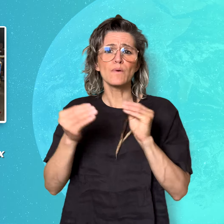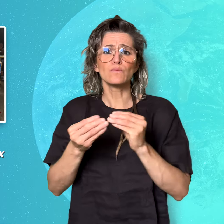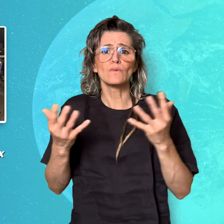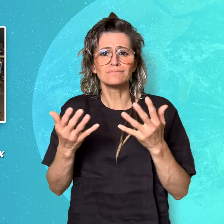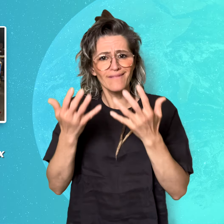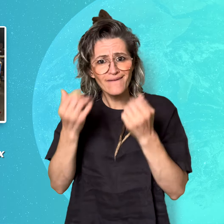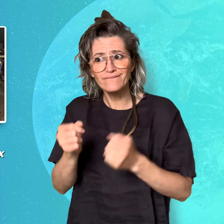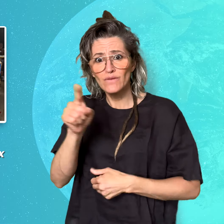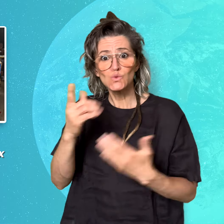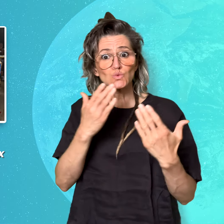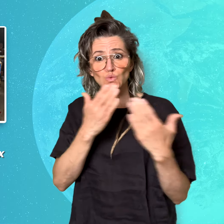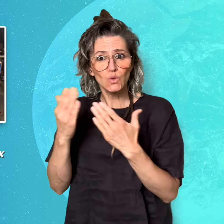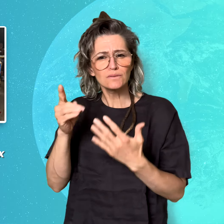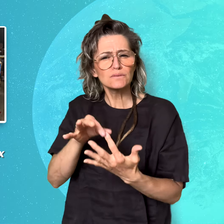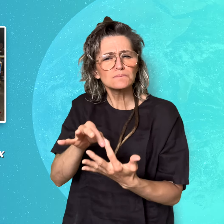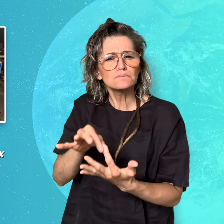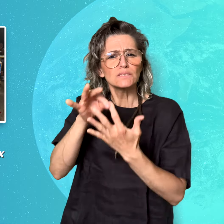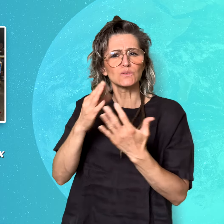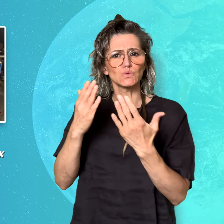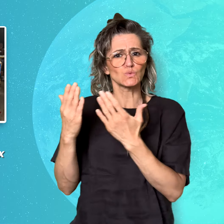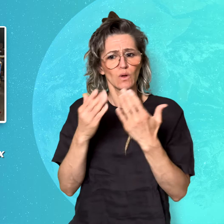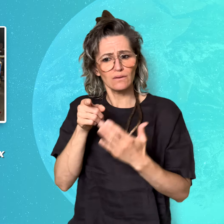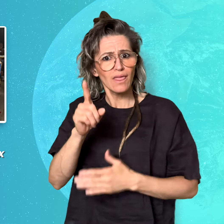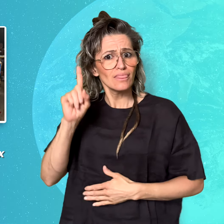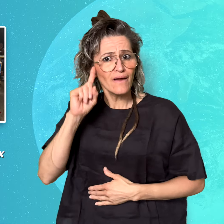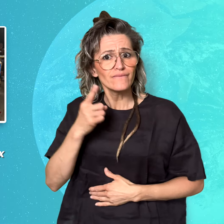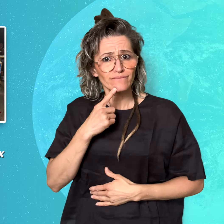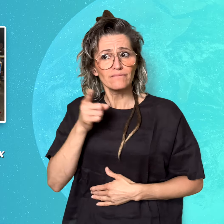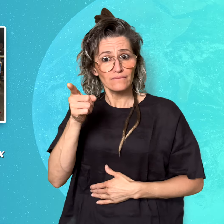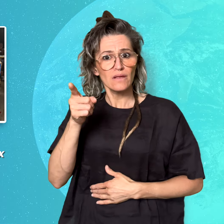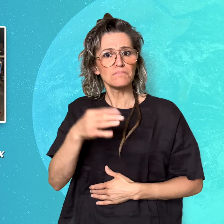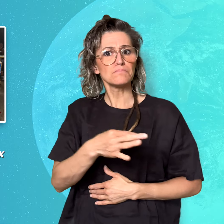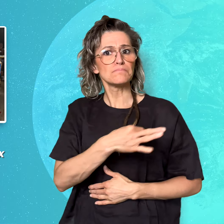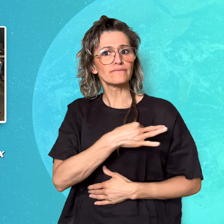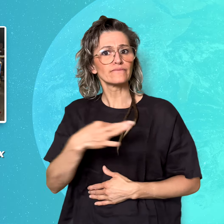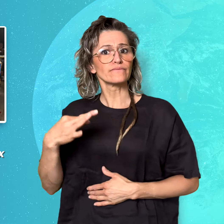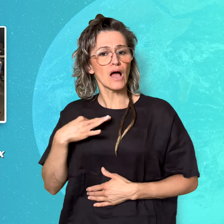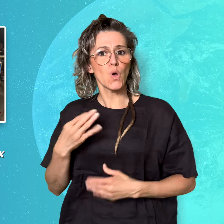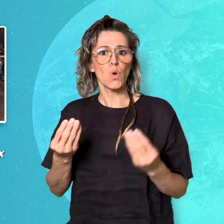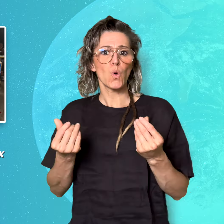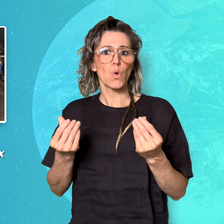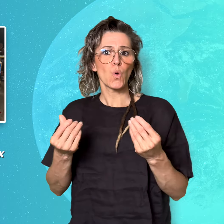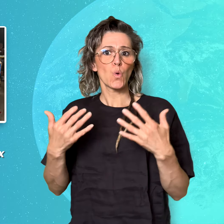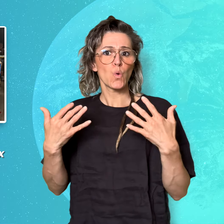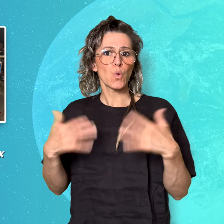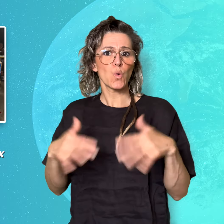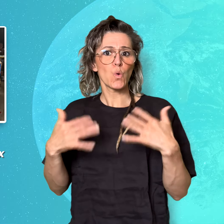problem is that specialized schools for the Deaf are private